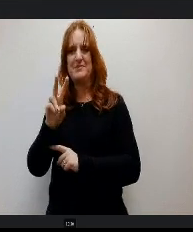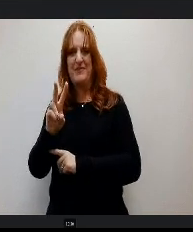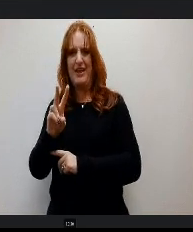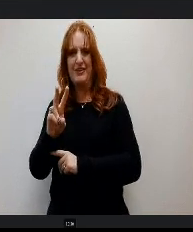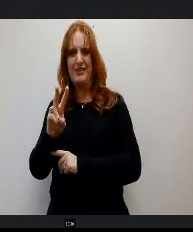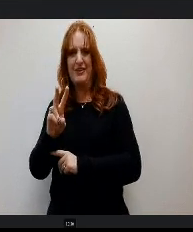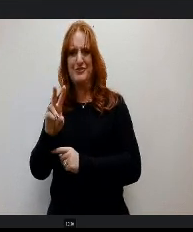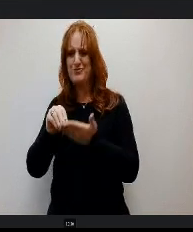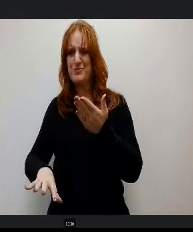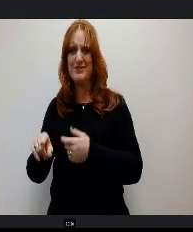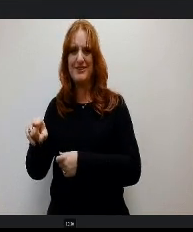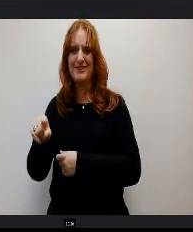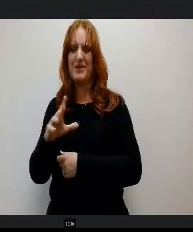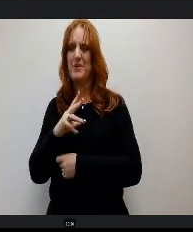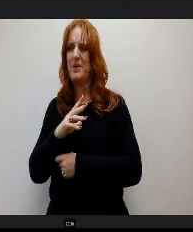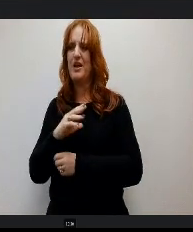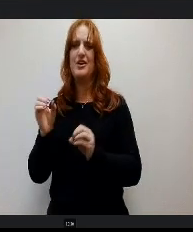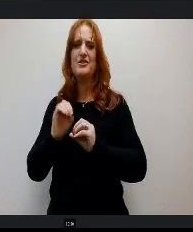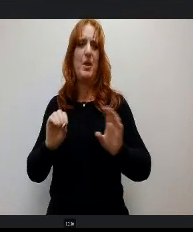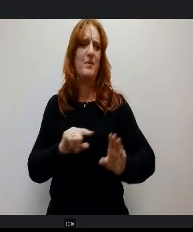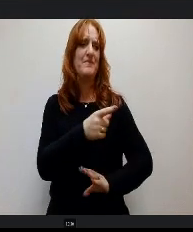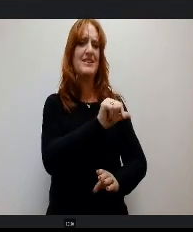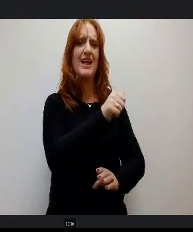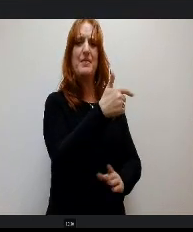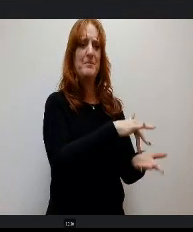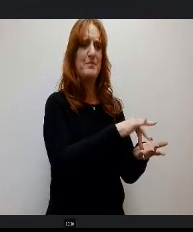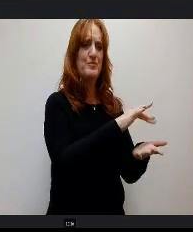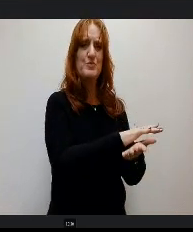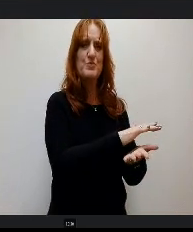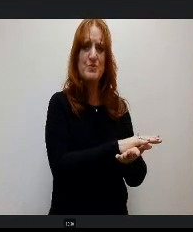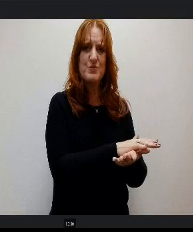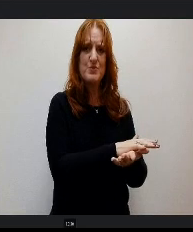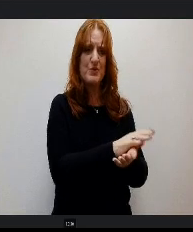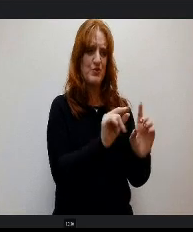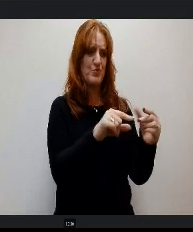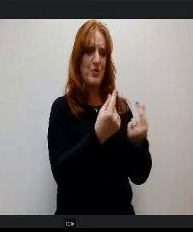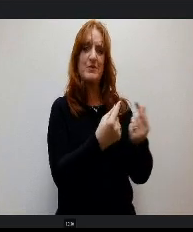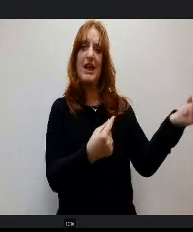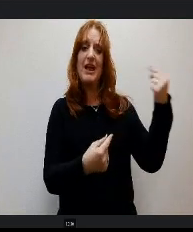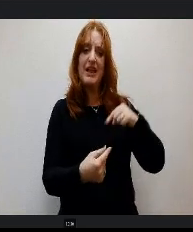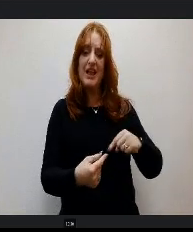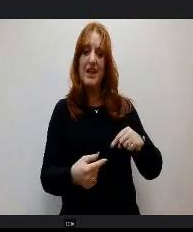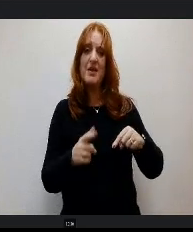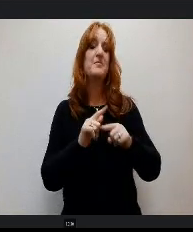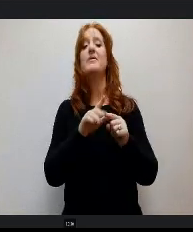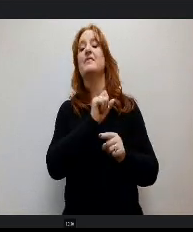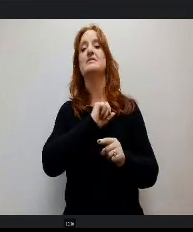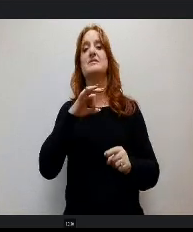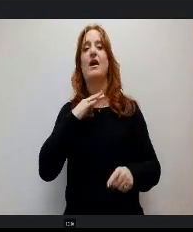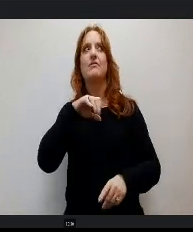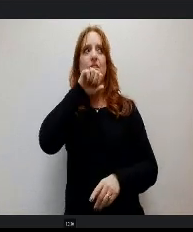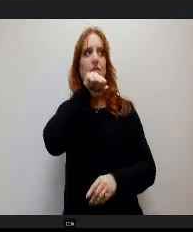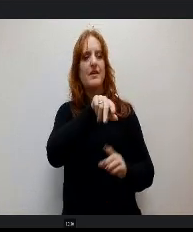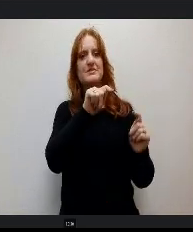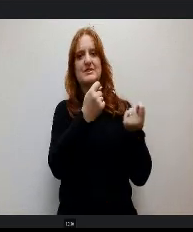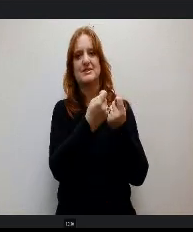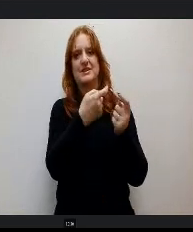No offense to any of the other middle school groups that come. Our staff loves the team from Aspen Valley because